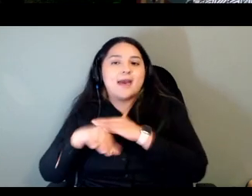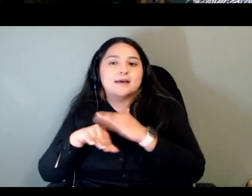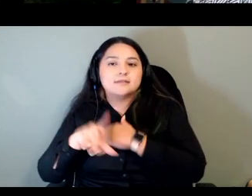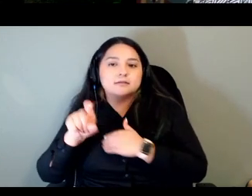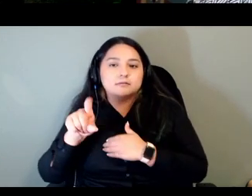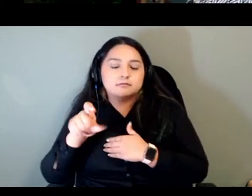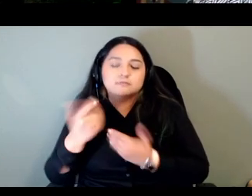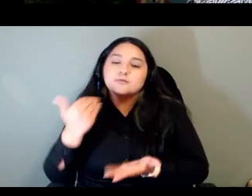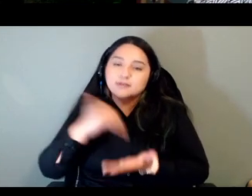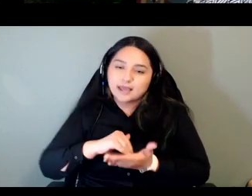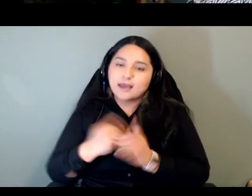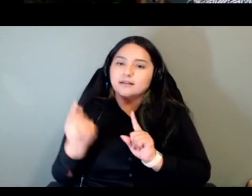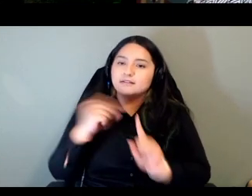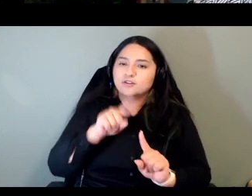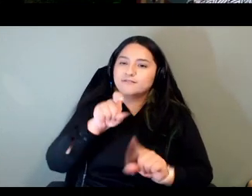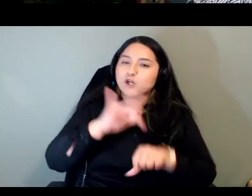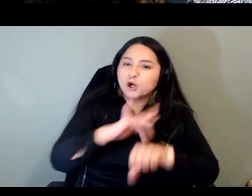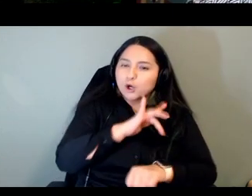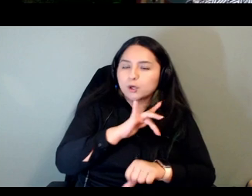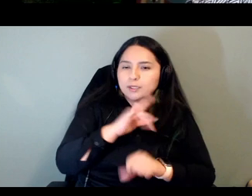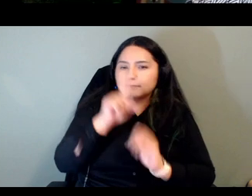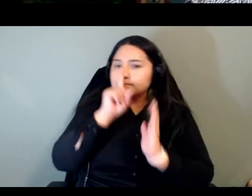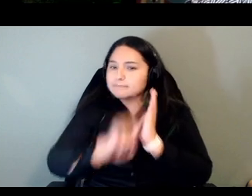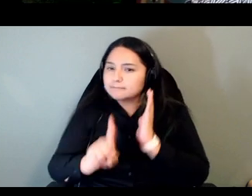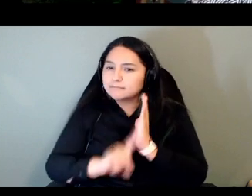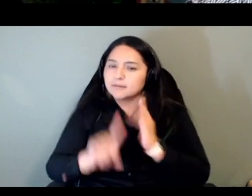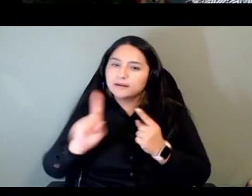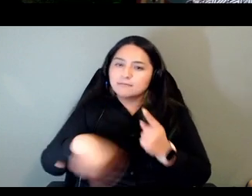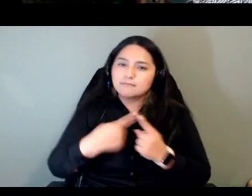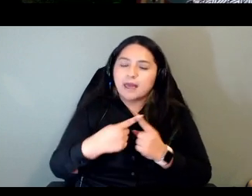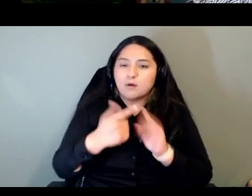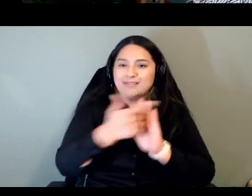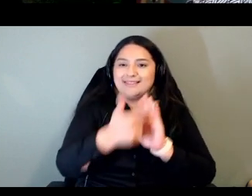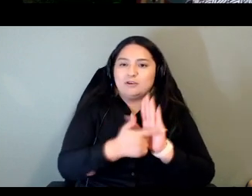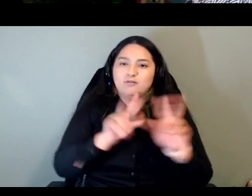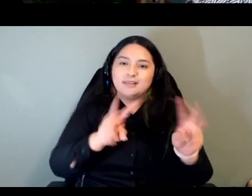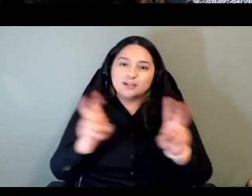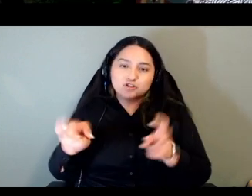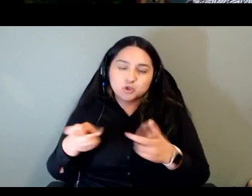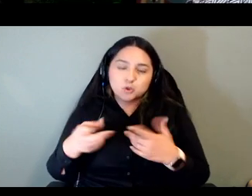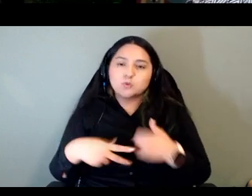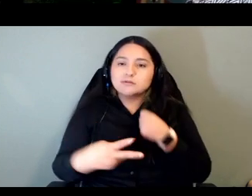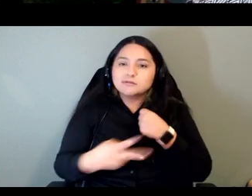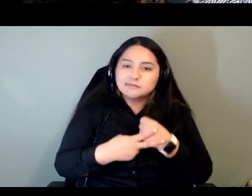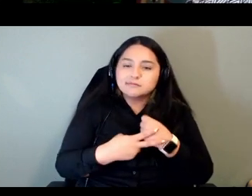issues around intellectual property copyright and data sovereignty after all of this background